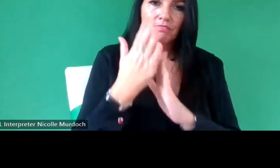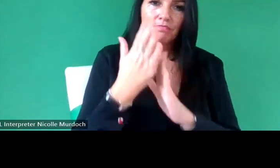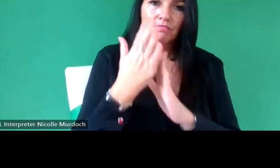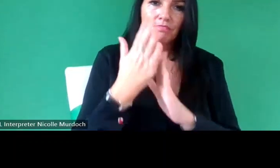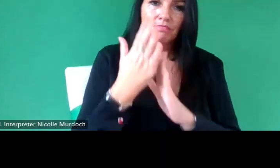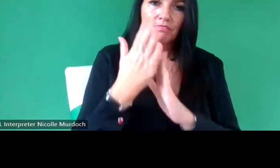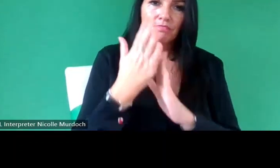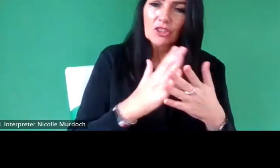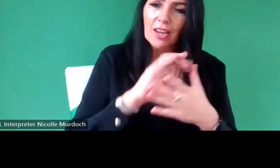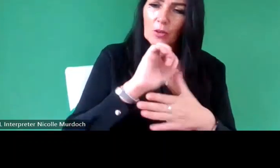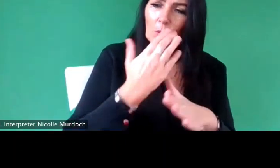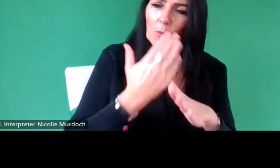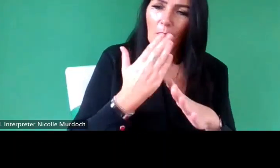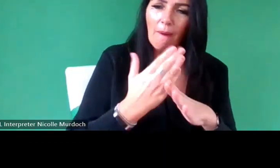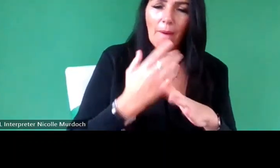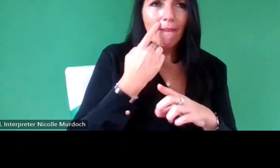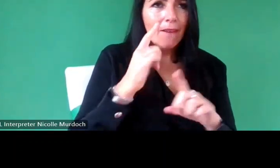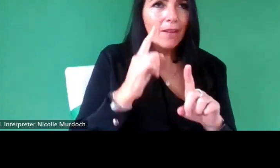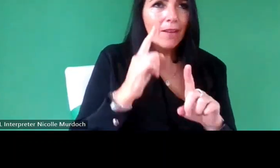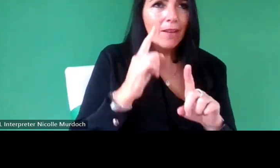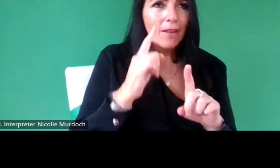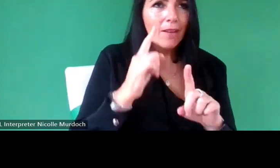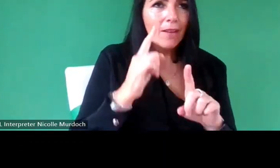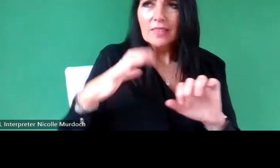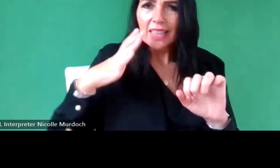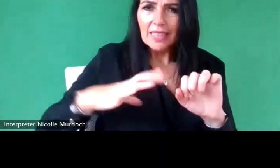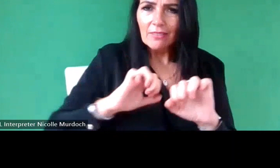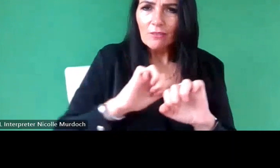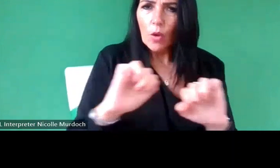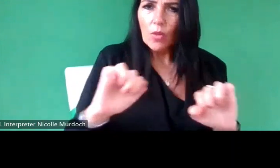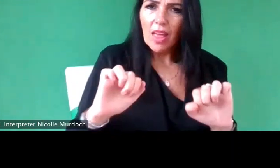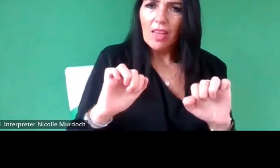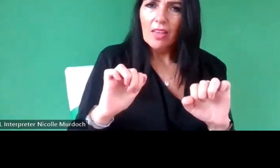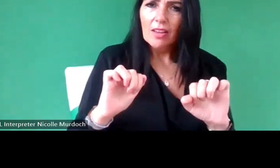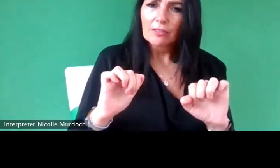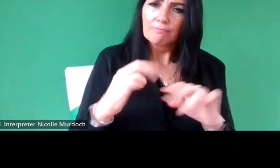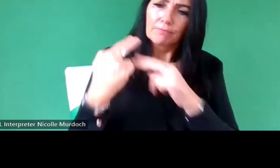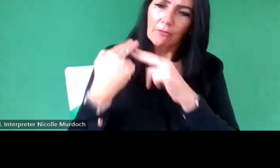work and and seeing what what is it that they need for their for their Heritage and and how